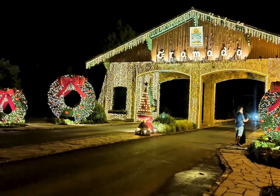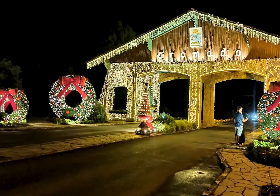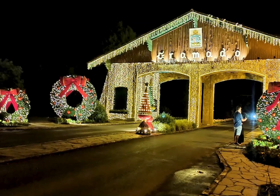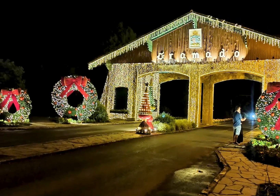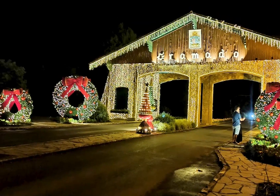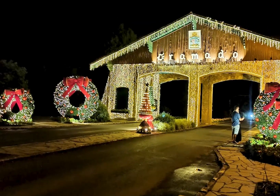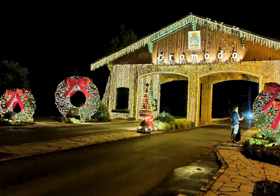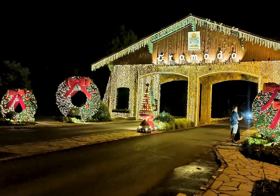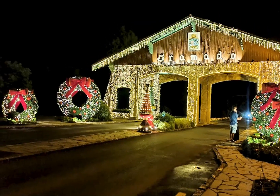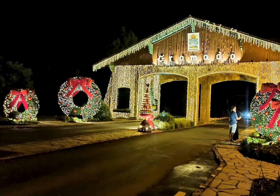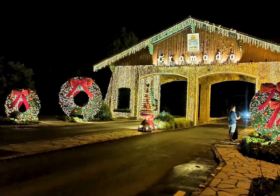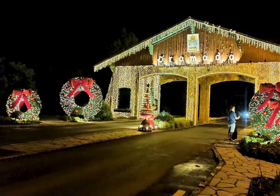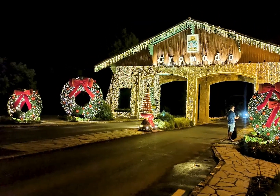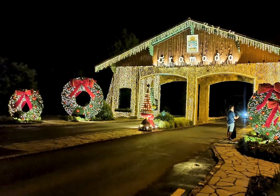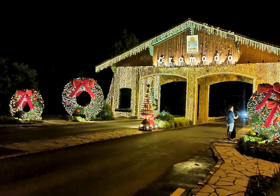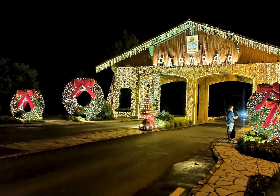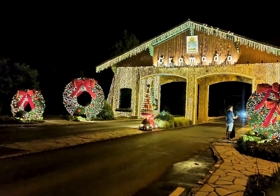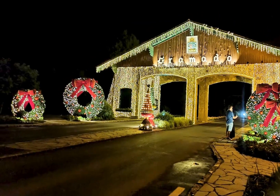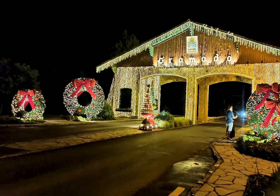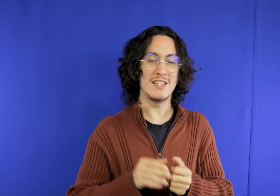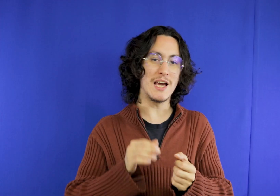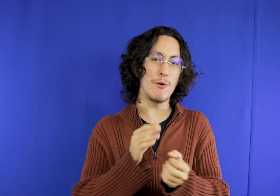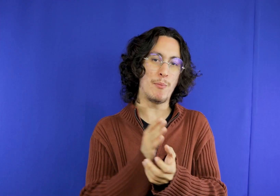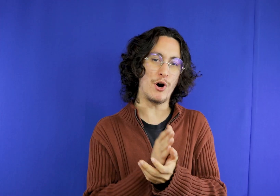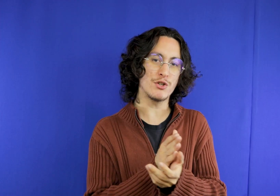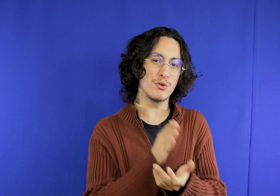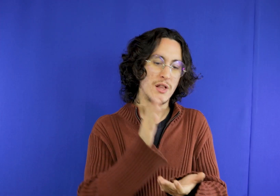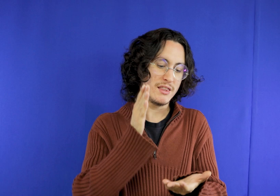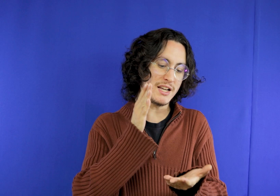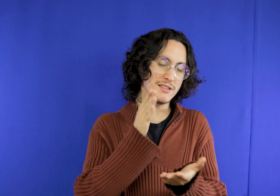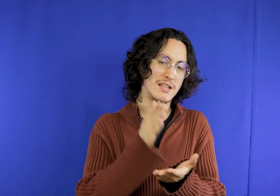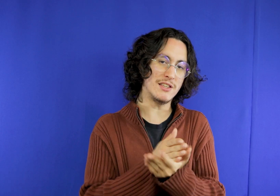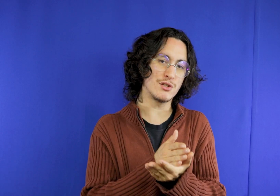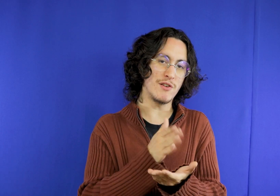entrance to the post the very cute charming city of Gramado which is next to the entrance